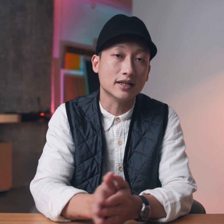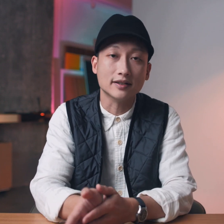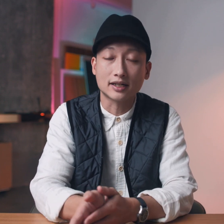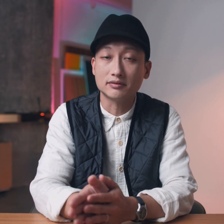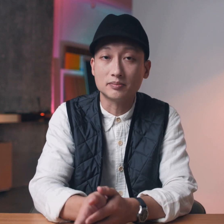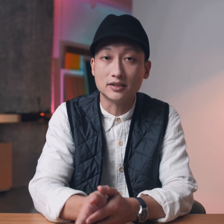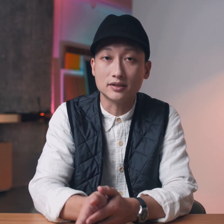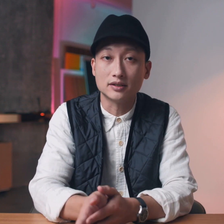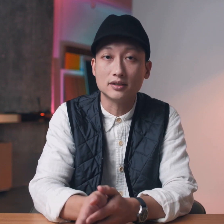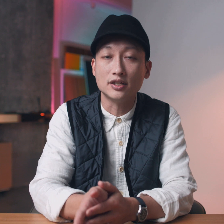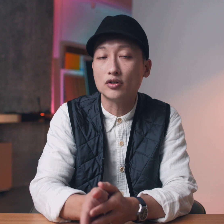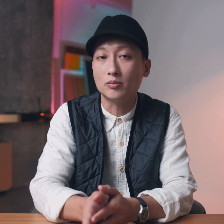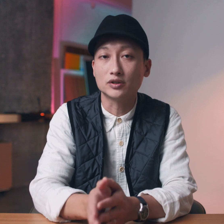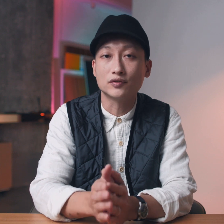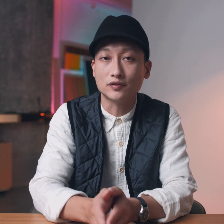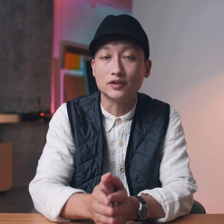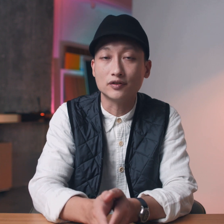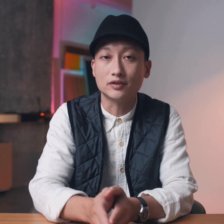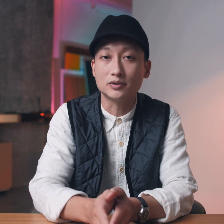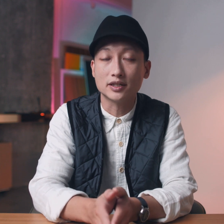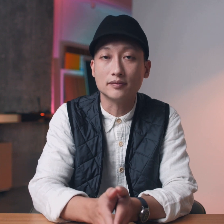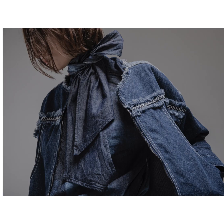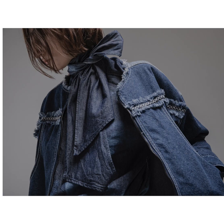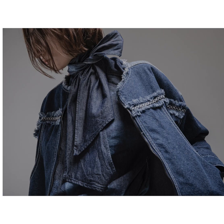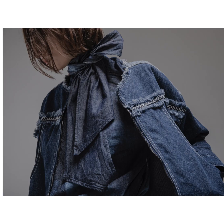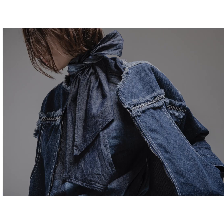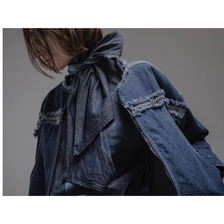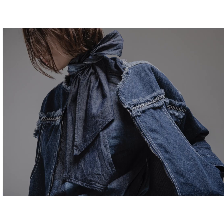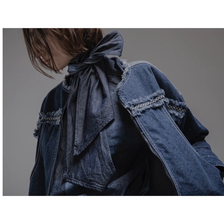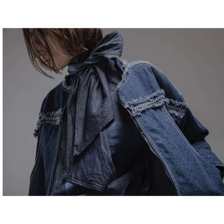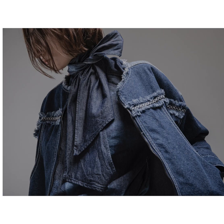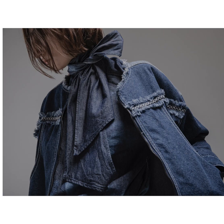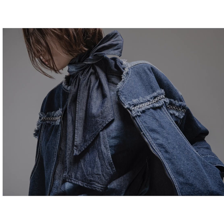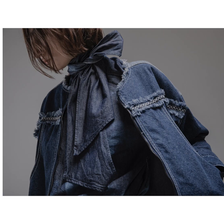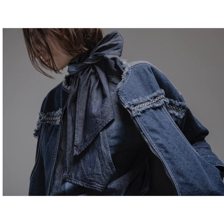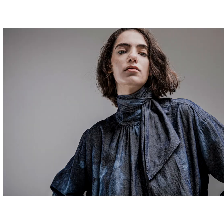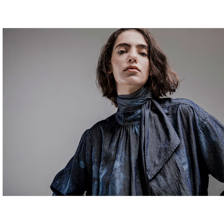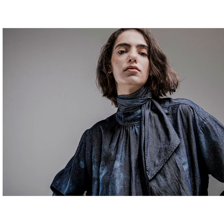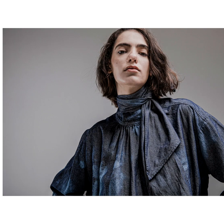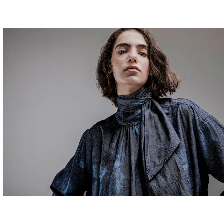and the negative spaces into almost 50 50 percent from a photographic perspective the main subject